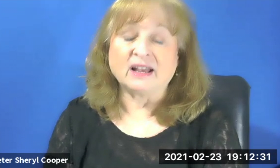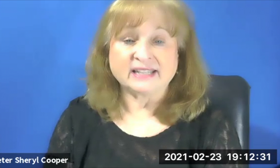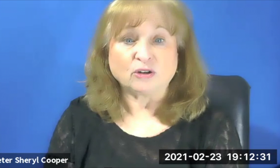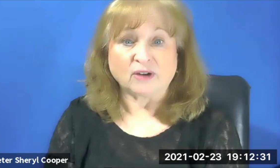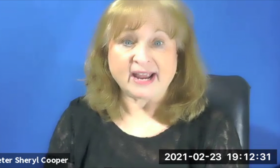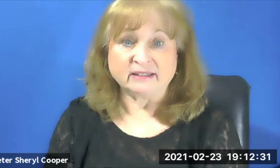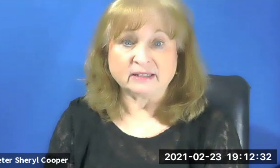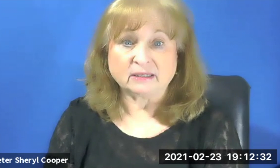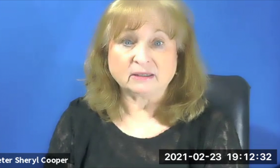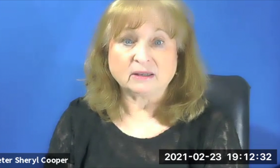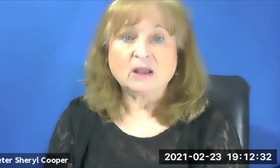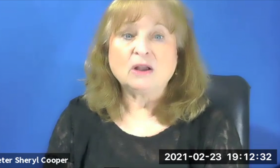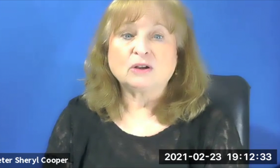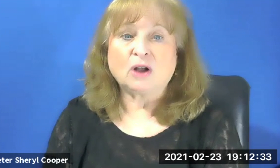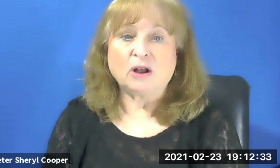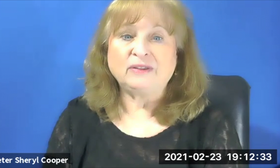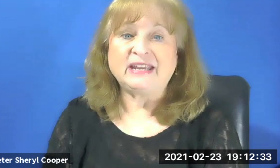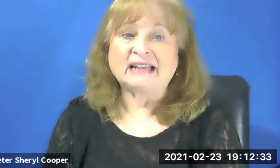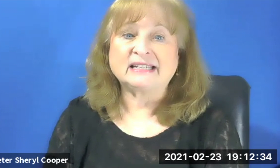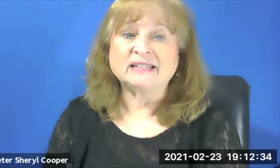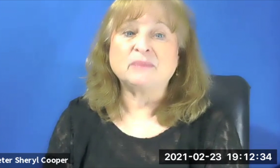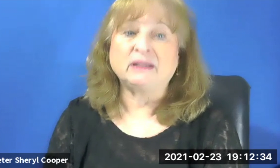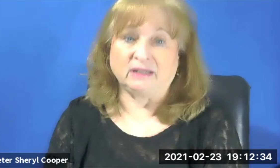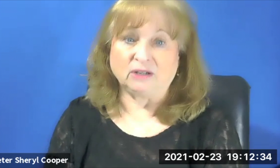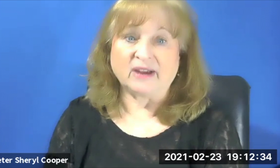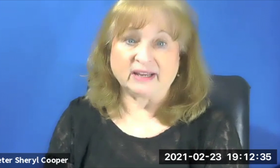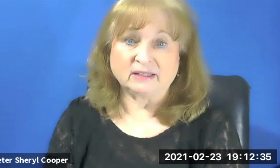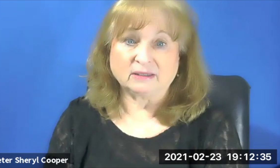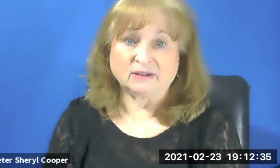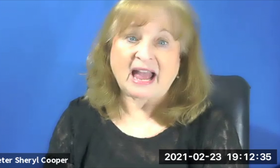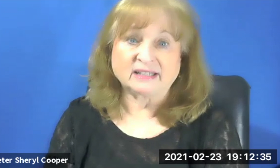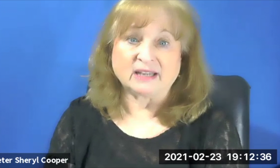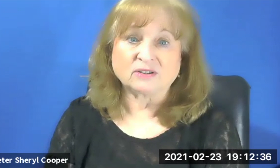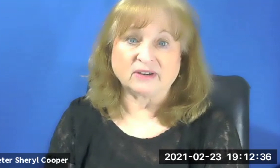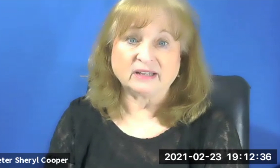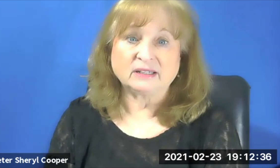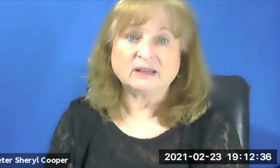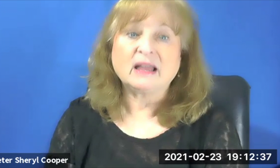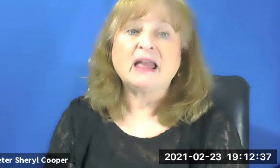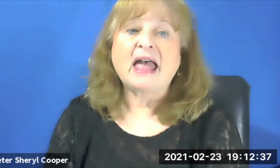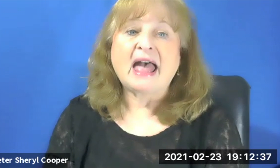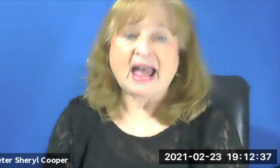they've given us a grant called the Accessibility Grant, or Access Grant.